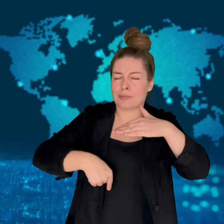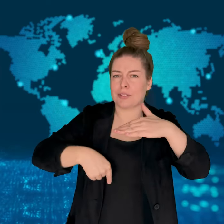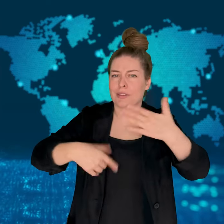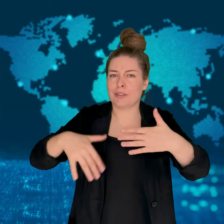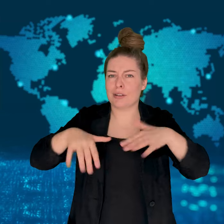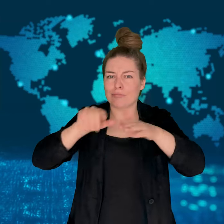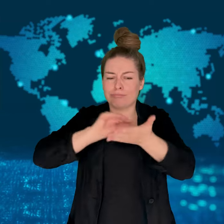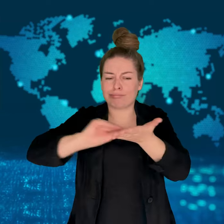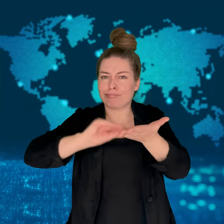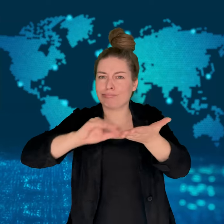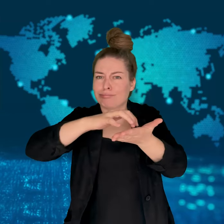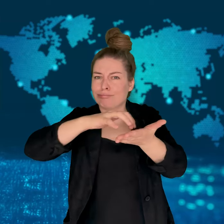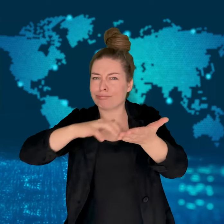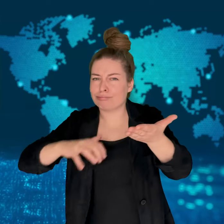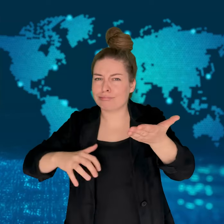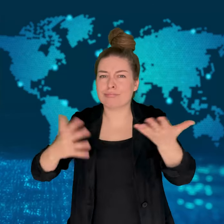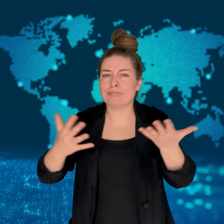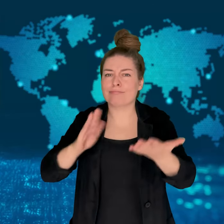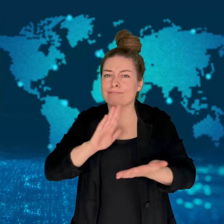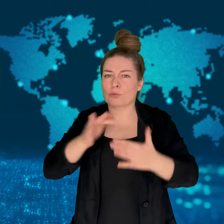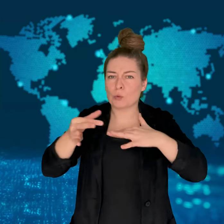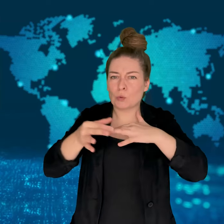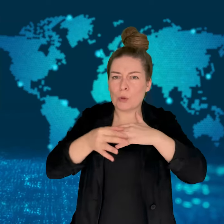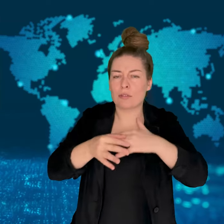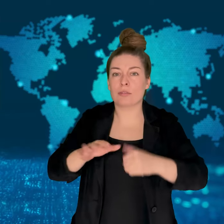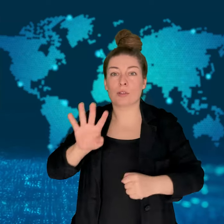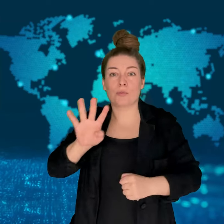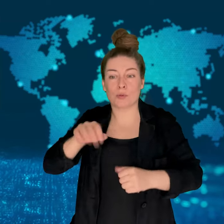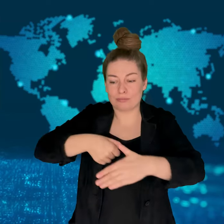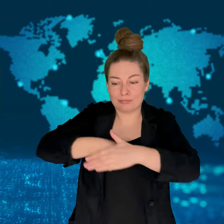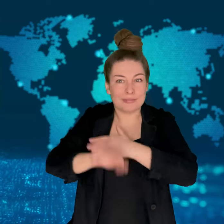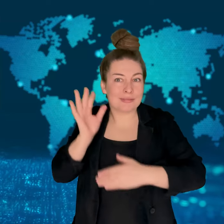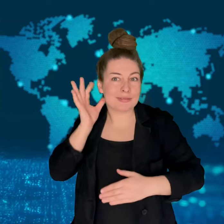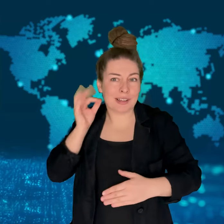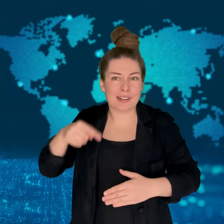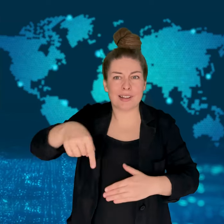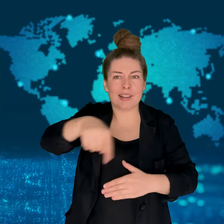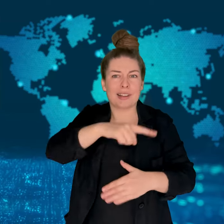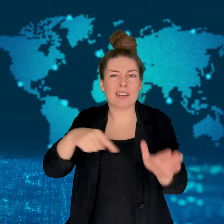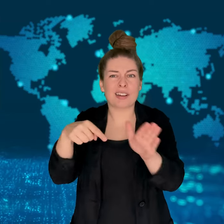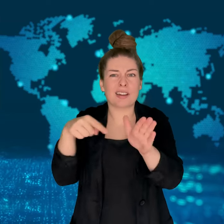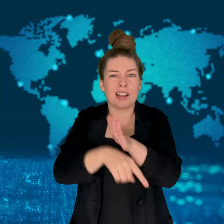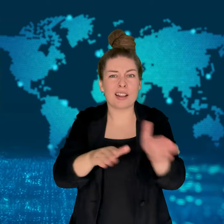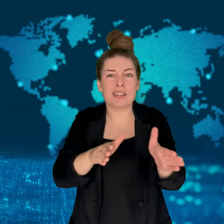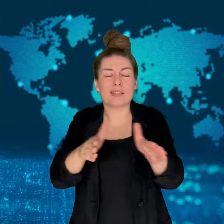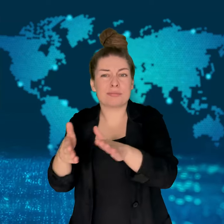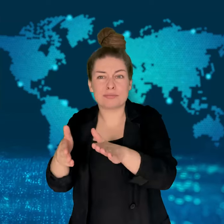The soldiers then burned the bodies inside the LÃ³pez home.